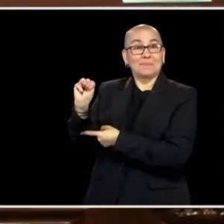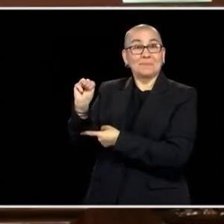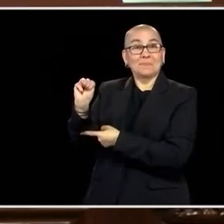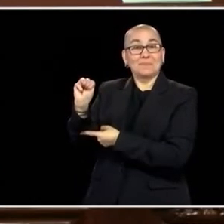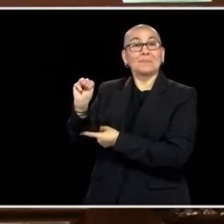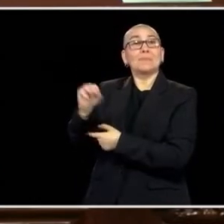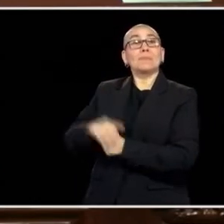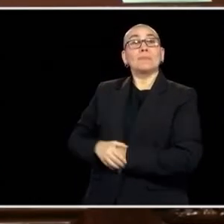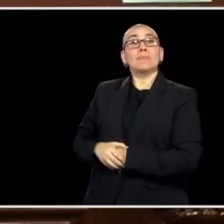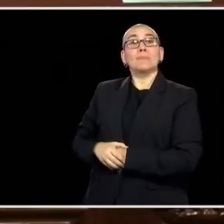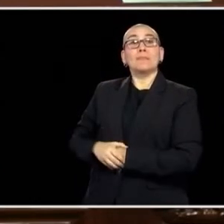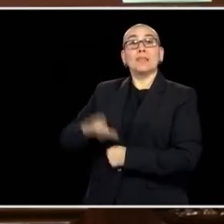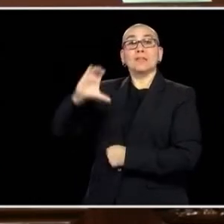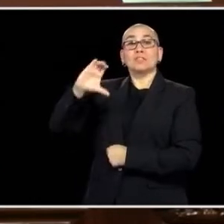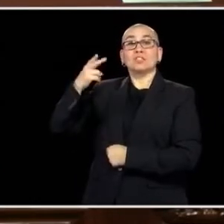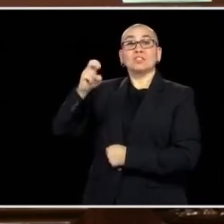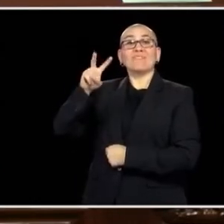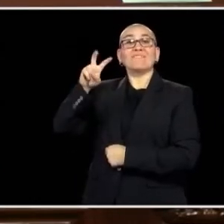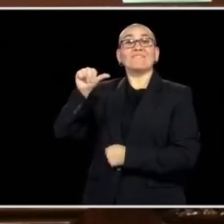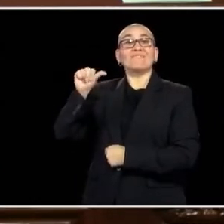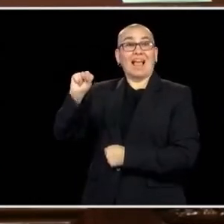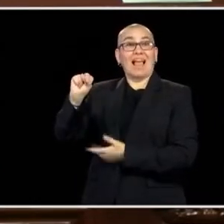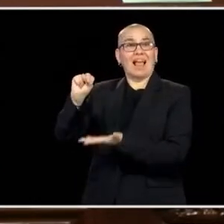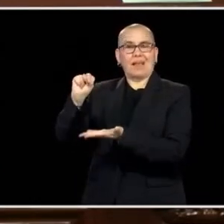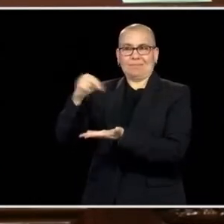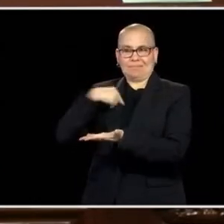HI, CHAVONNE, I DID NOT FORGET.